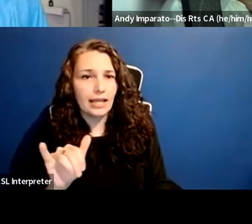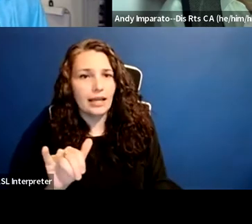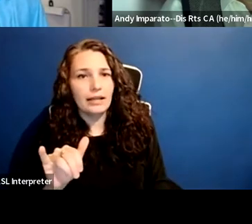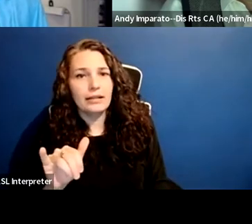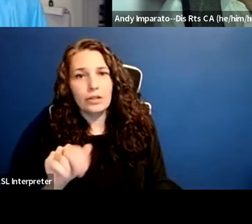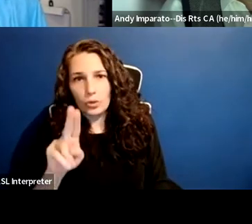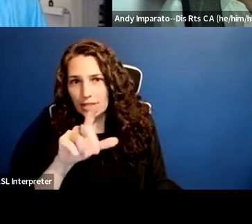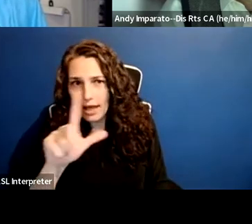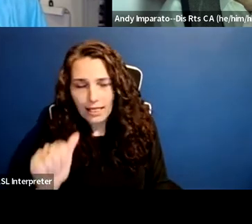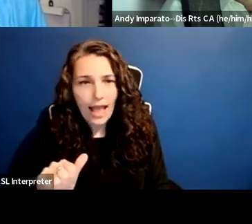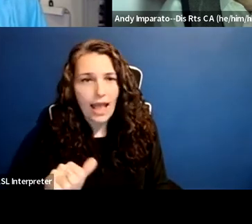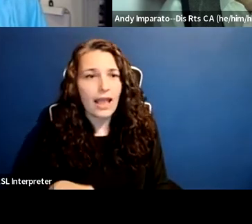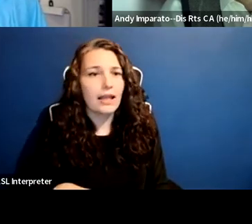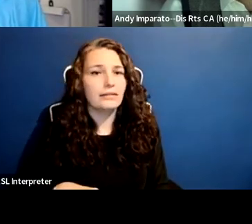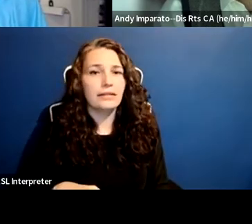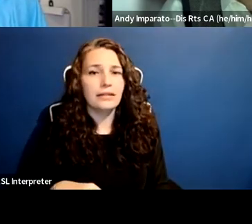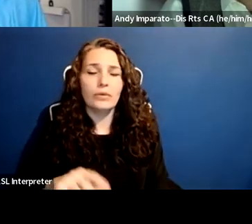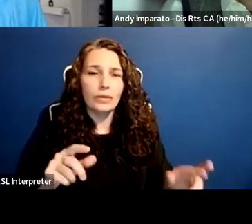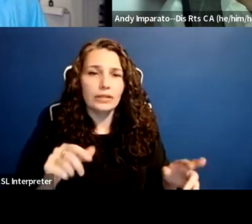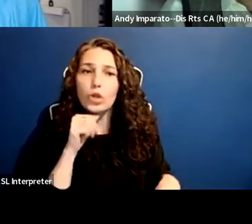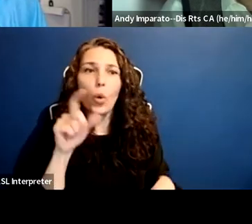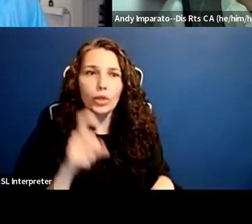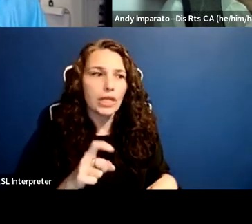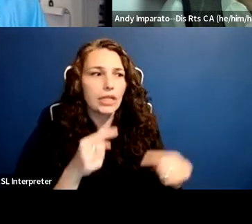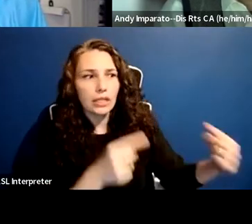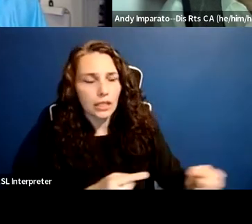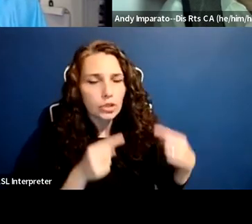And I do want to acknowledge that there is a fight going on at UCLA